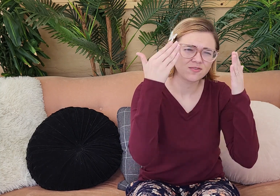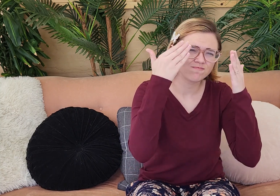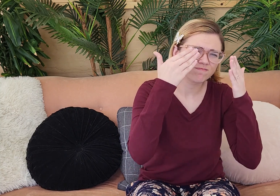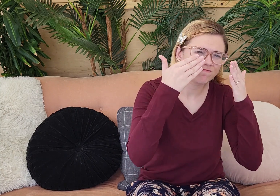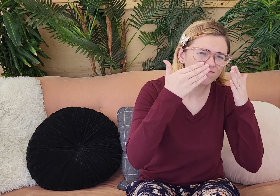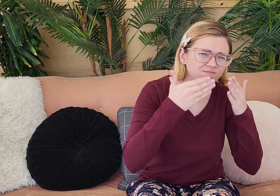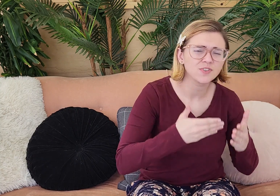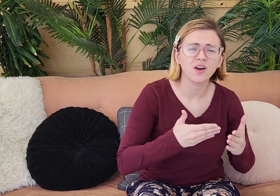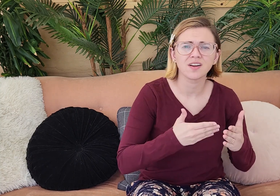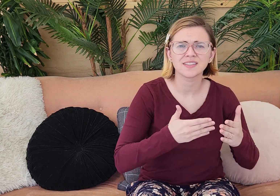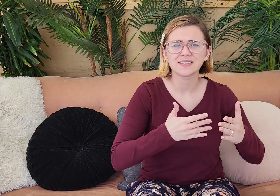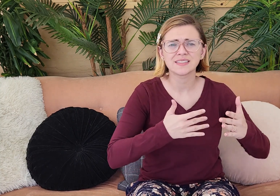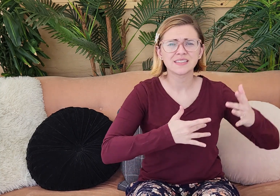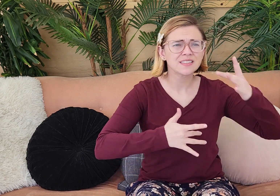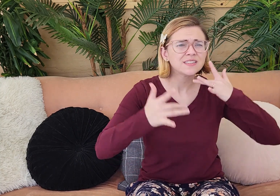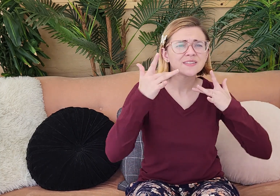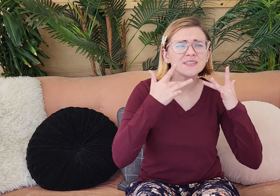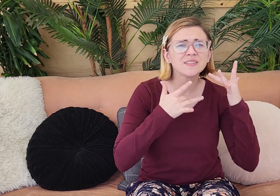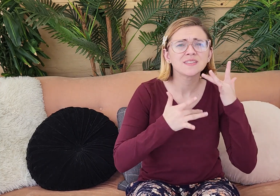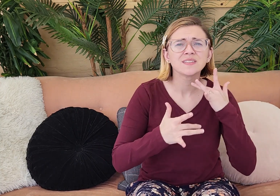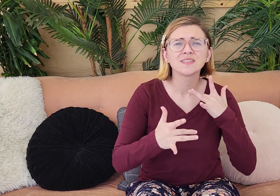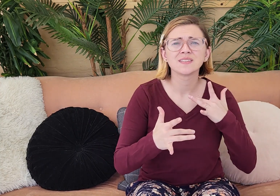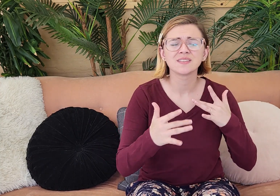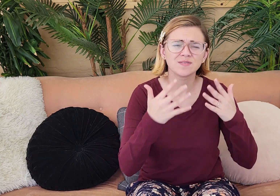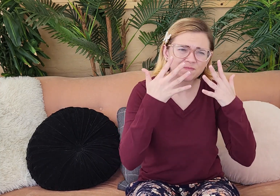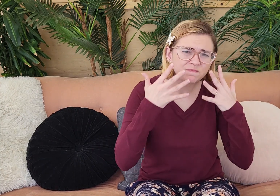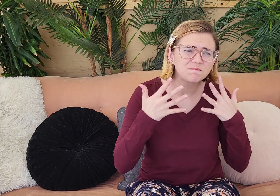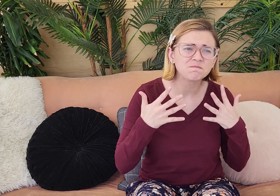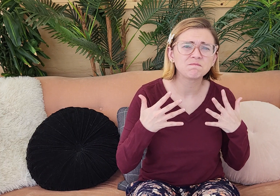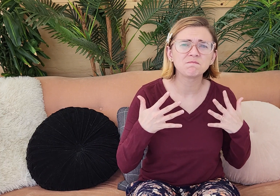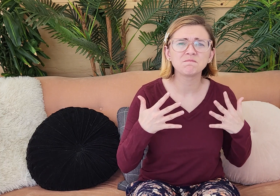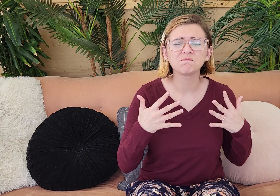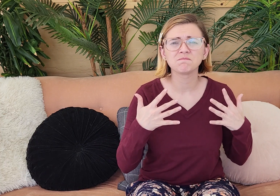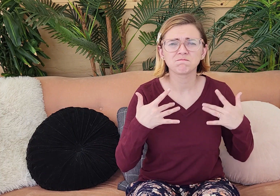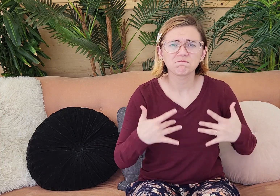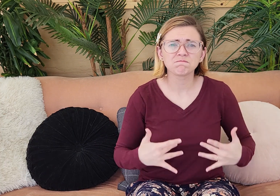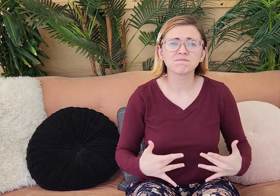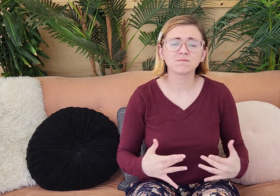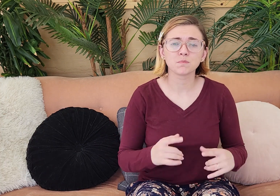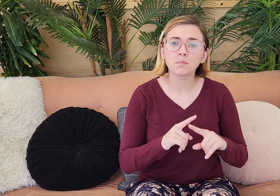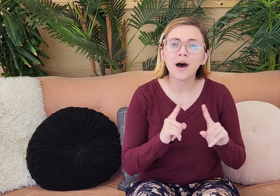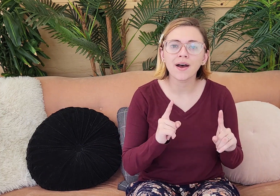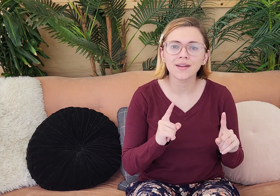sin again and again and that darkness and desperation and sadness and depression.